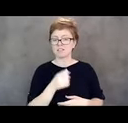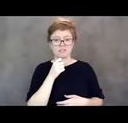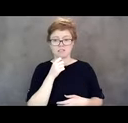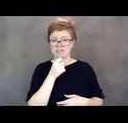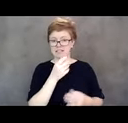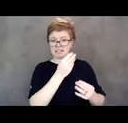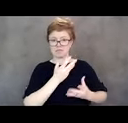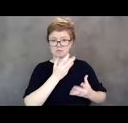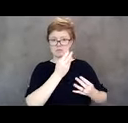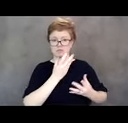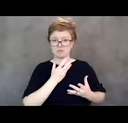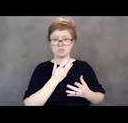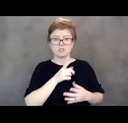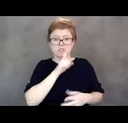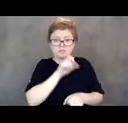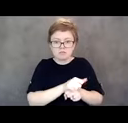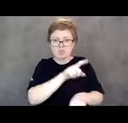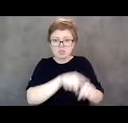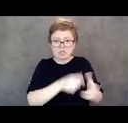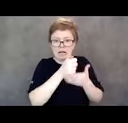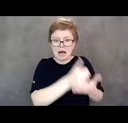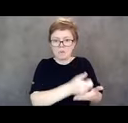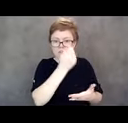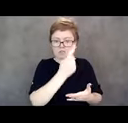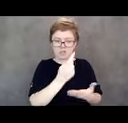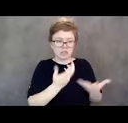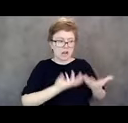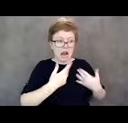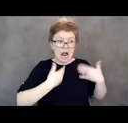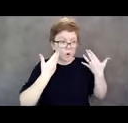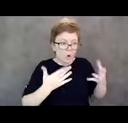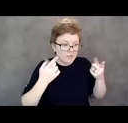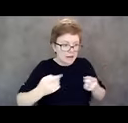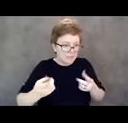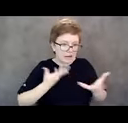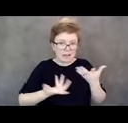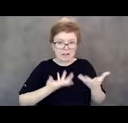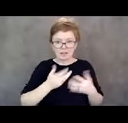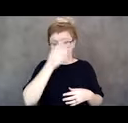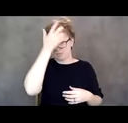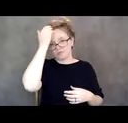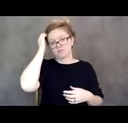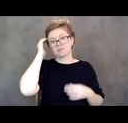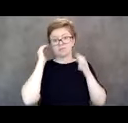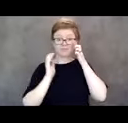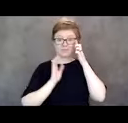they really couldn't help her understand what she needed to do. Their worries were very different than mine.